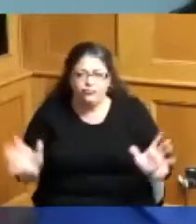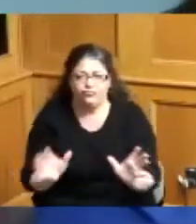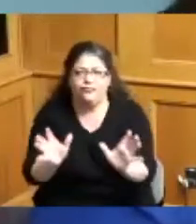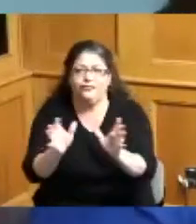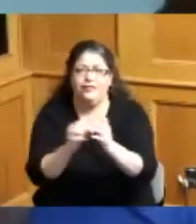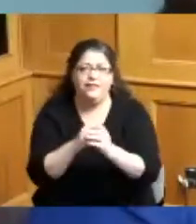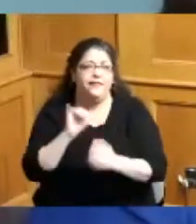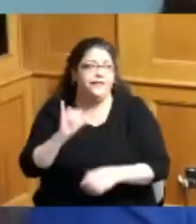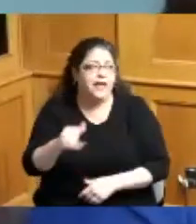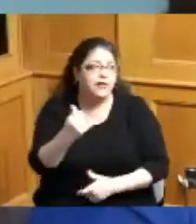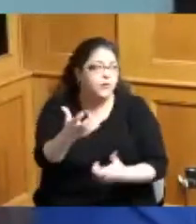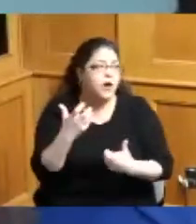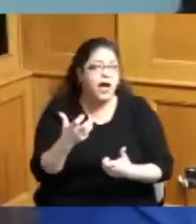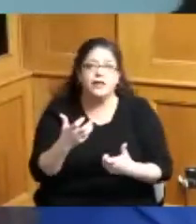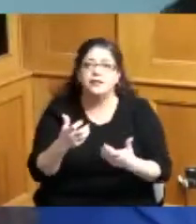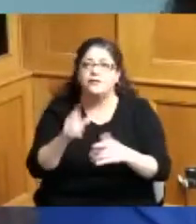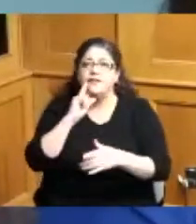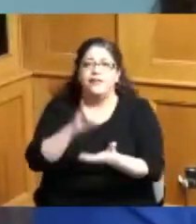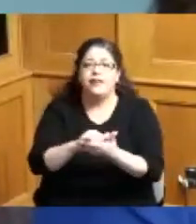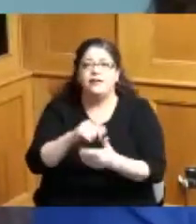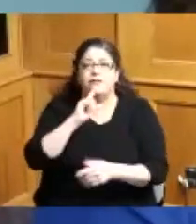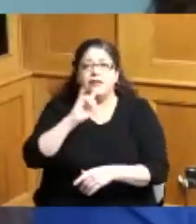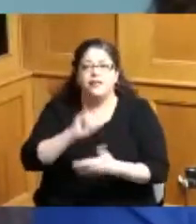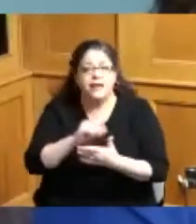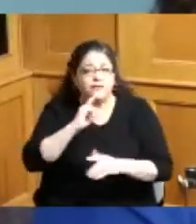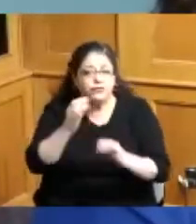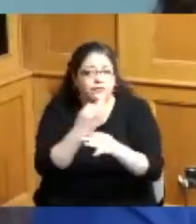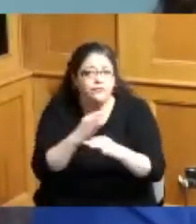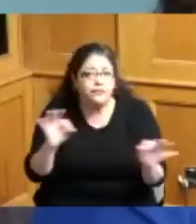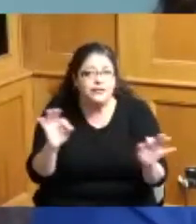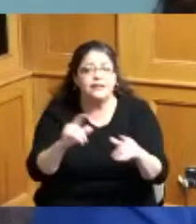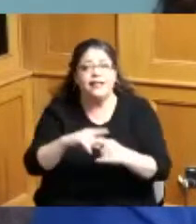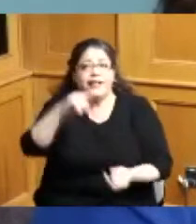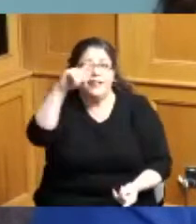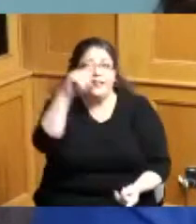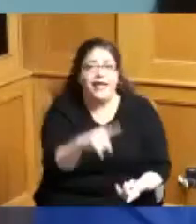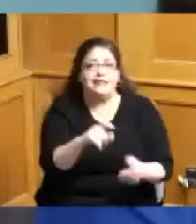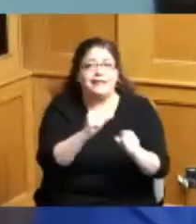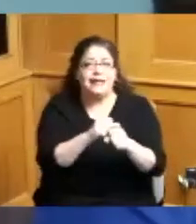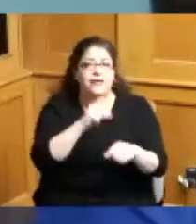that effort as well the more could go to school for free the less the parents have to pay and they